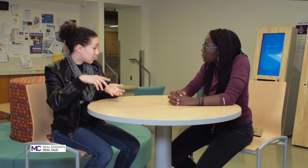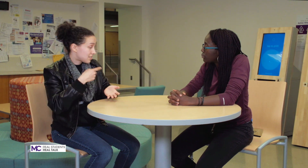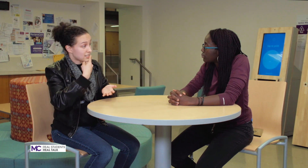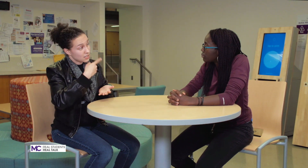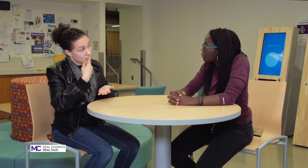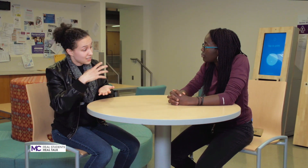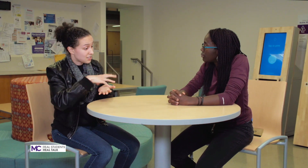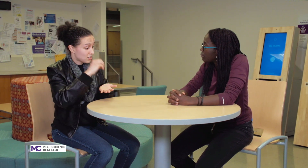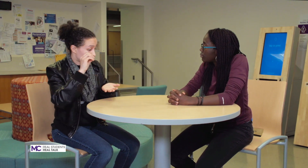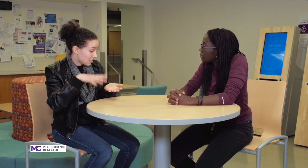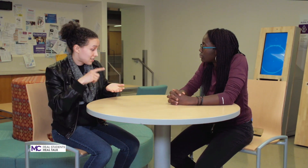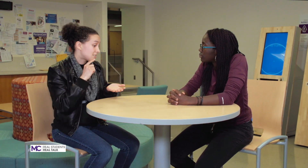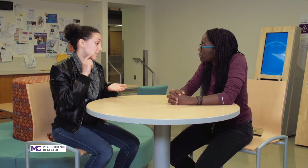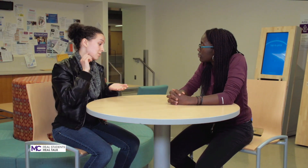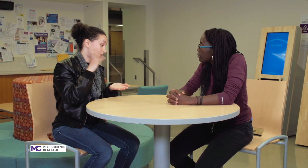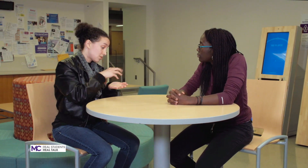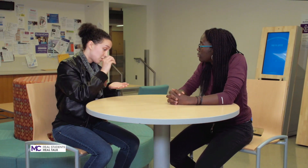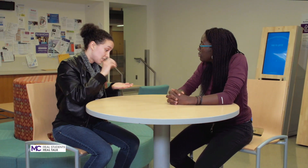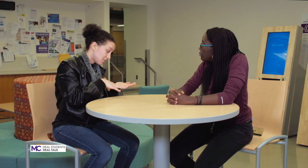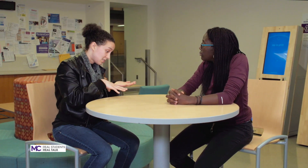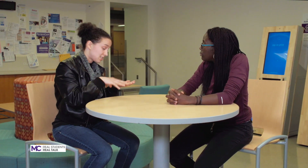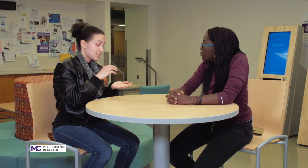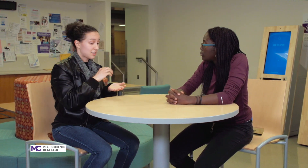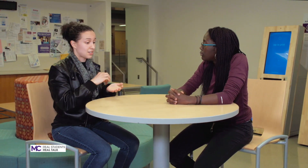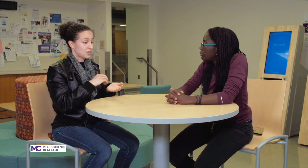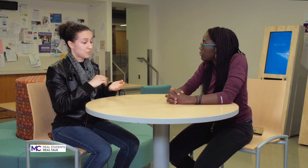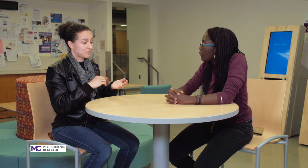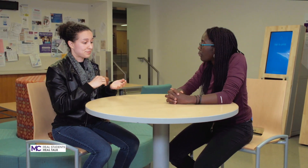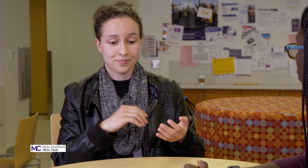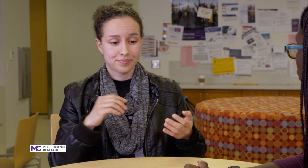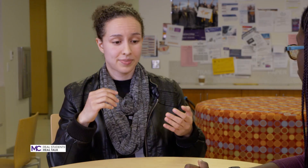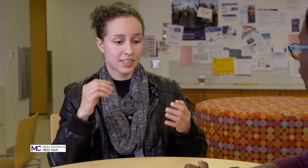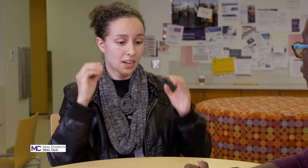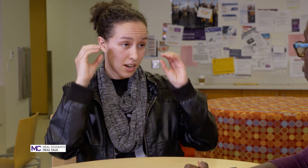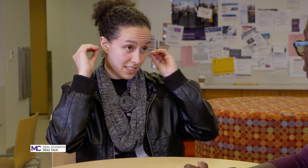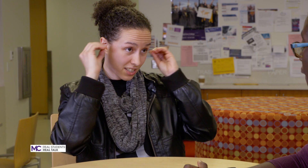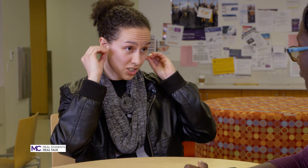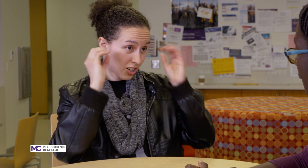hearing students deaf students teachers